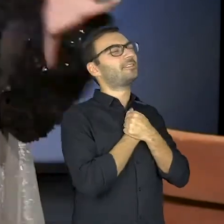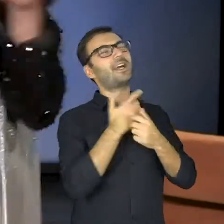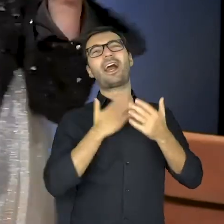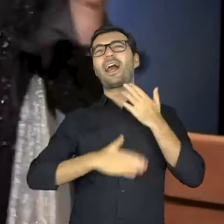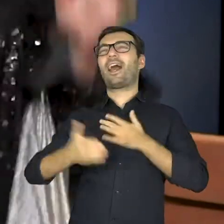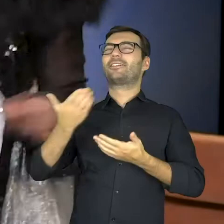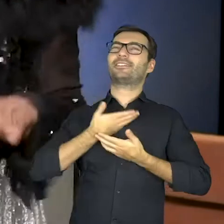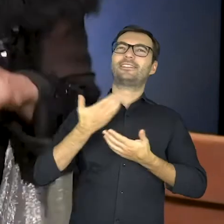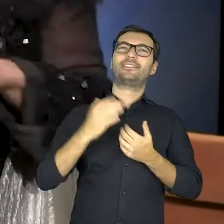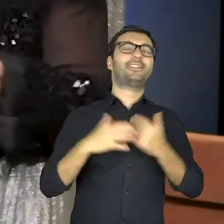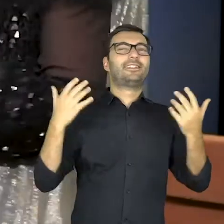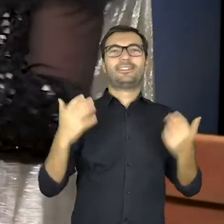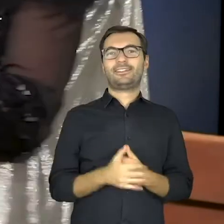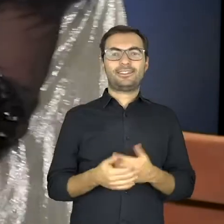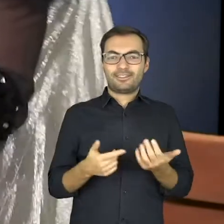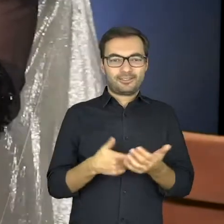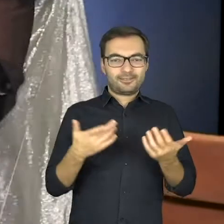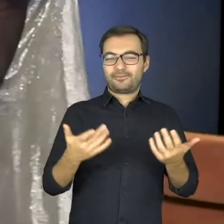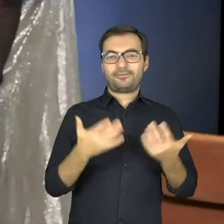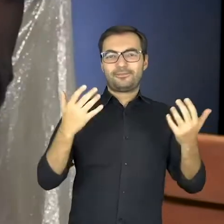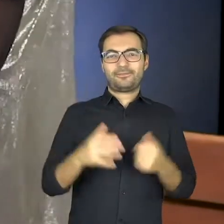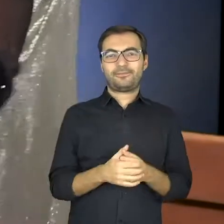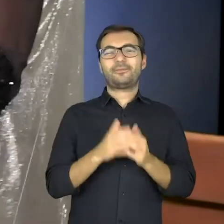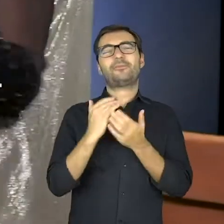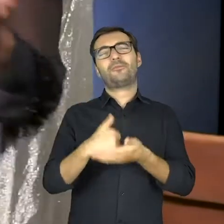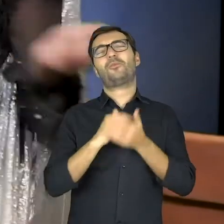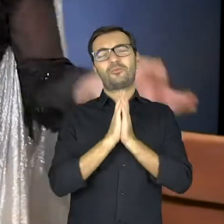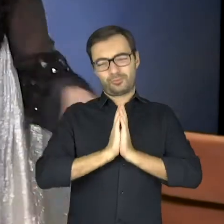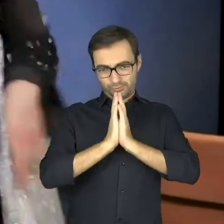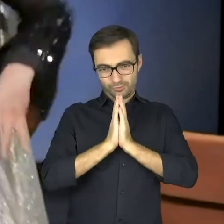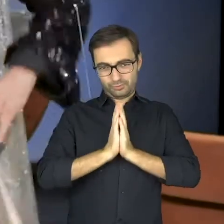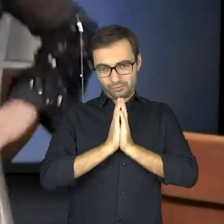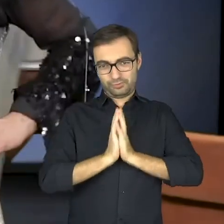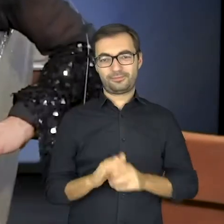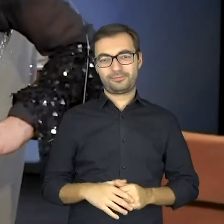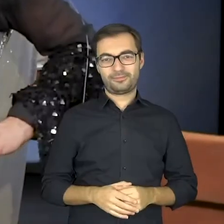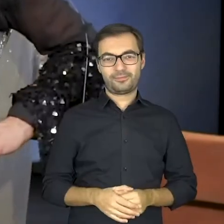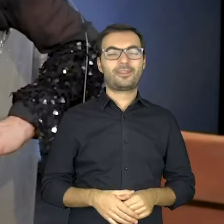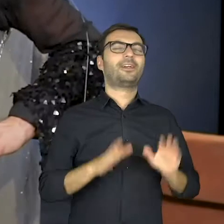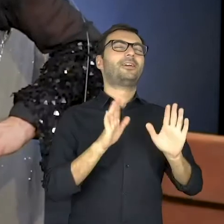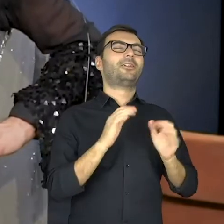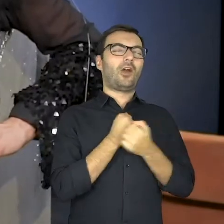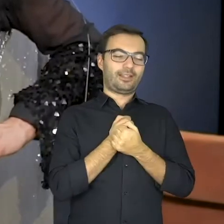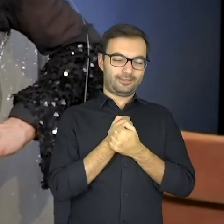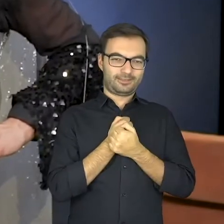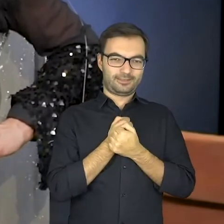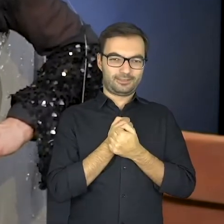It’s my true joy! Just, just, Mouse, please help me read this out! Dear,